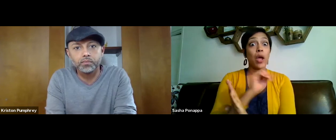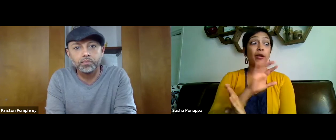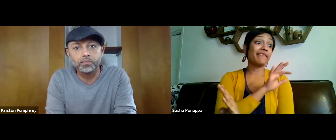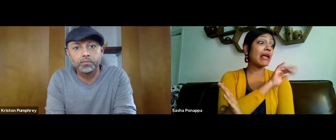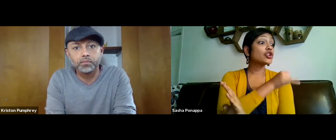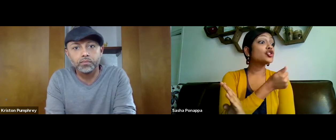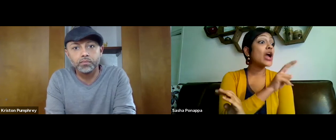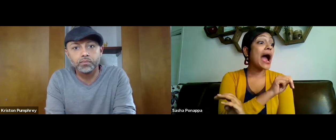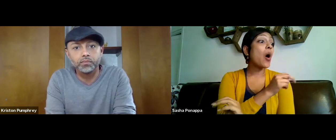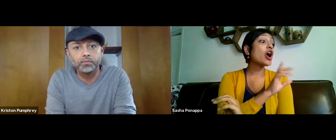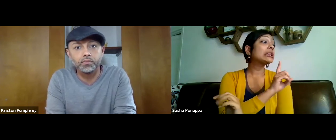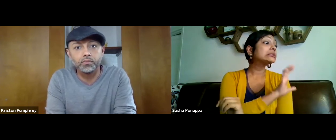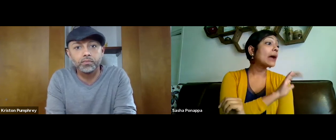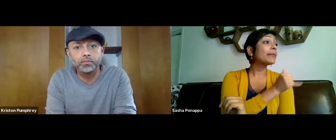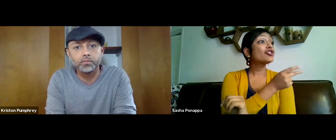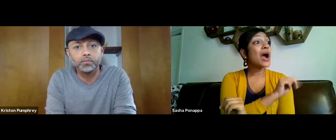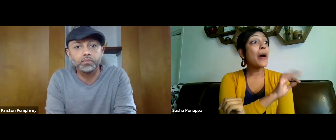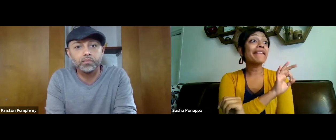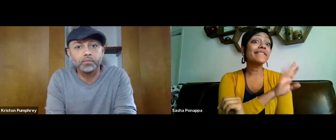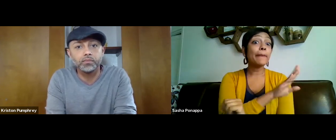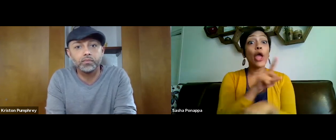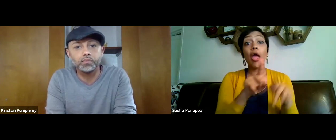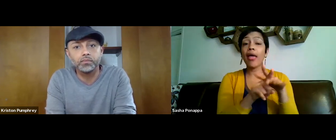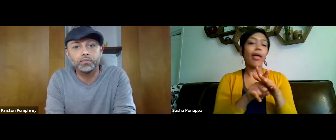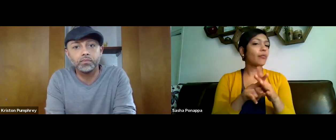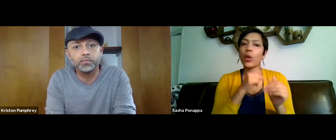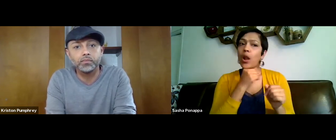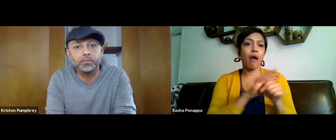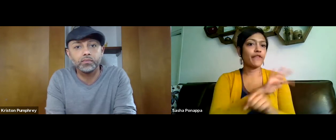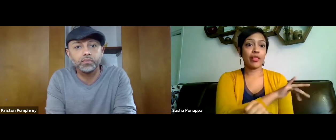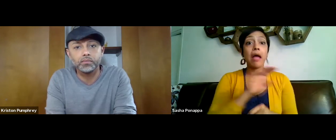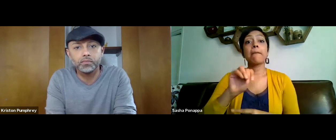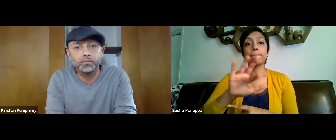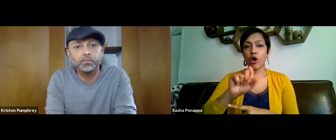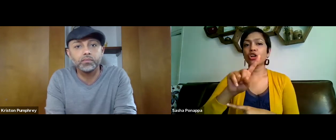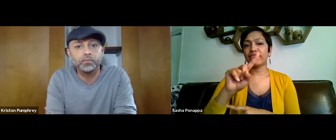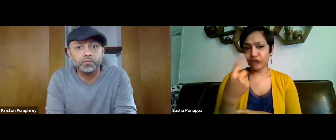So before like, so there's January, December, February,